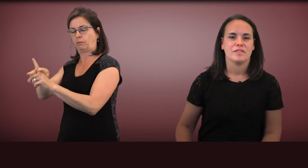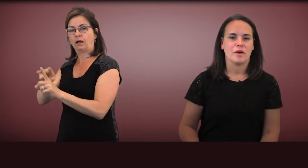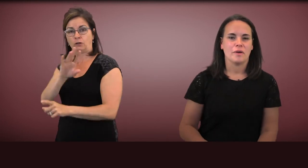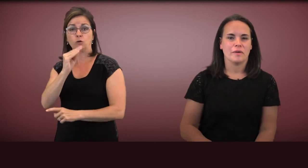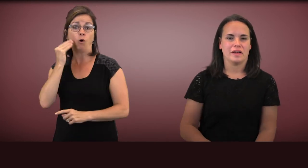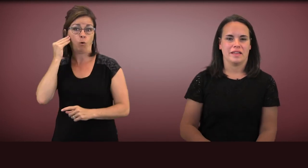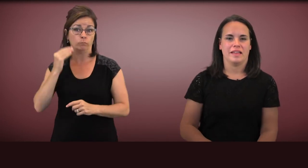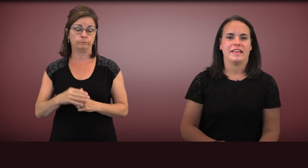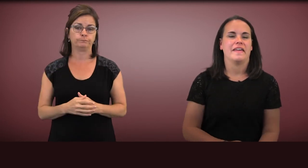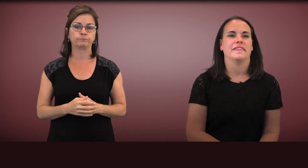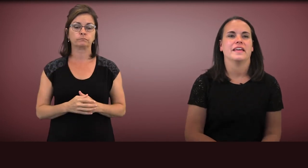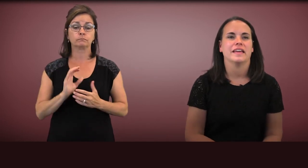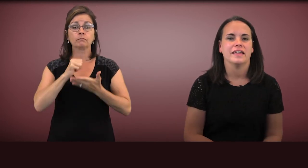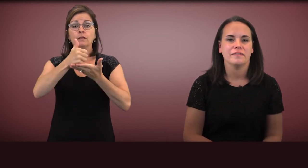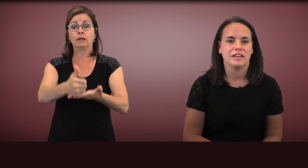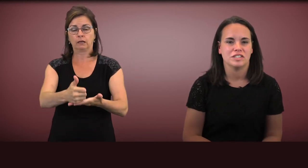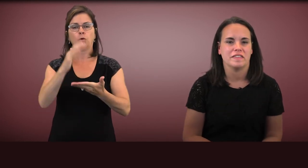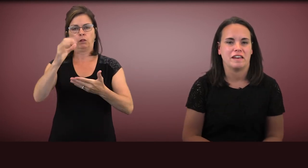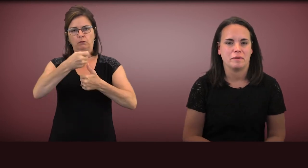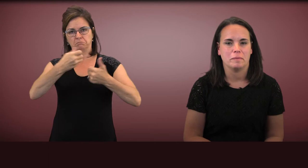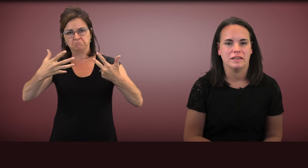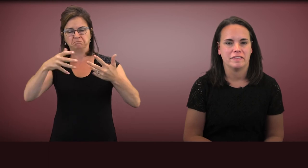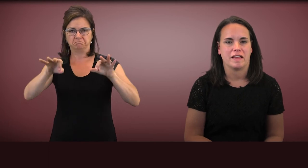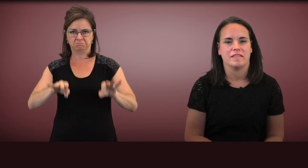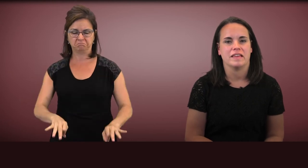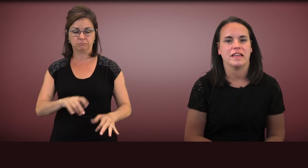Again the interventions that I'm going to be discussing